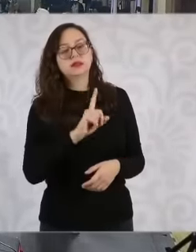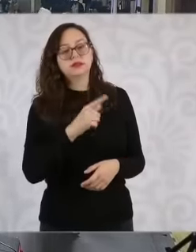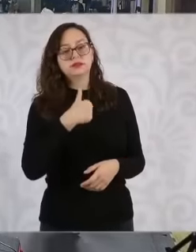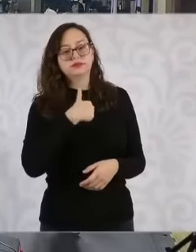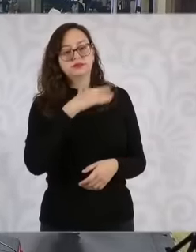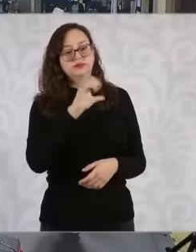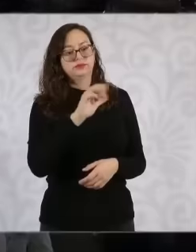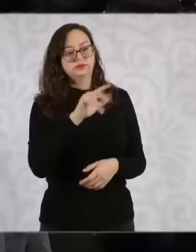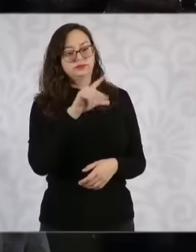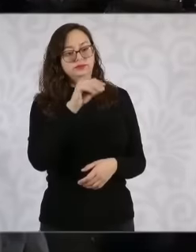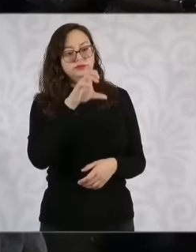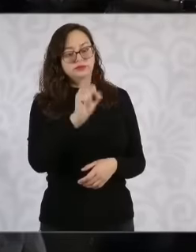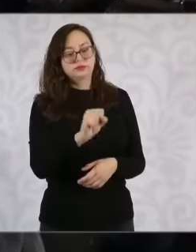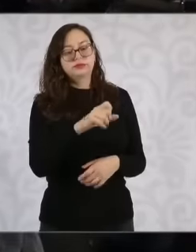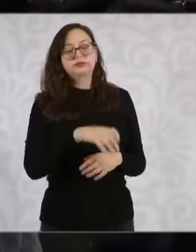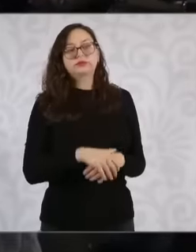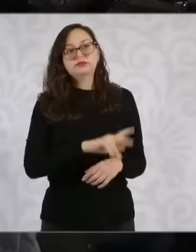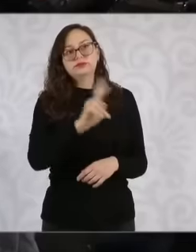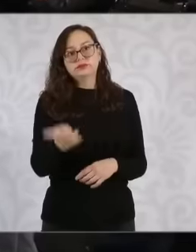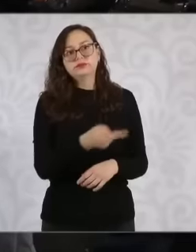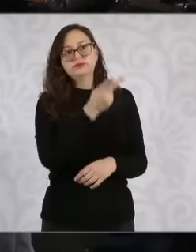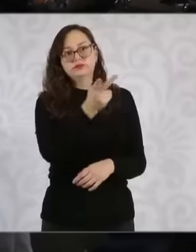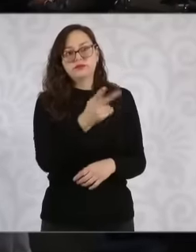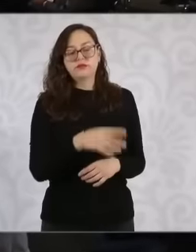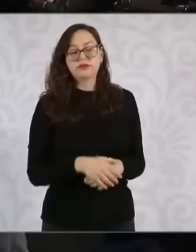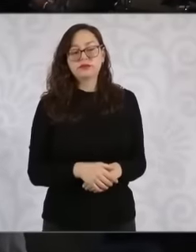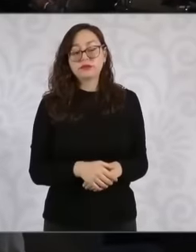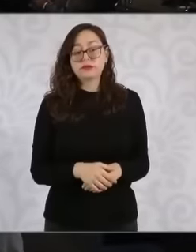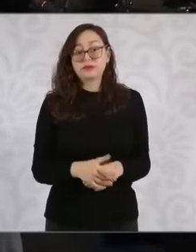beginning I will ask the companion precisely about this hurricane that It is in the Yucatan Peninsula,